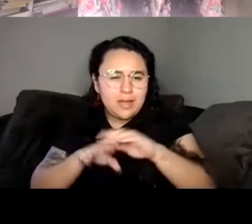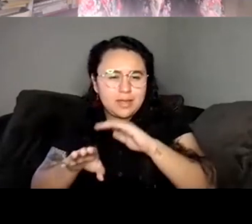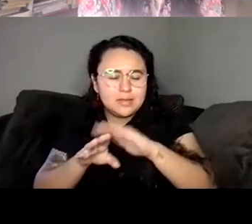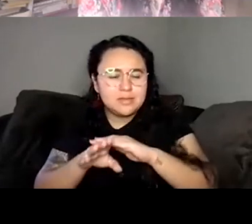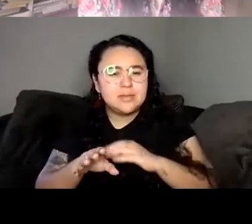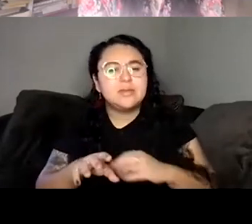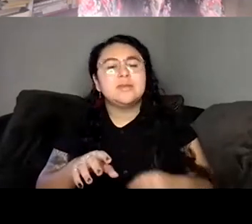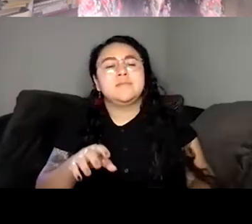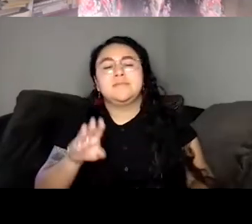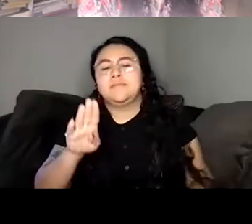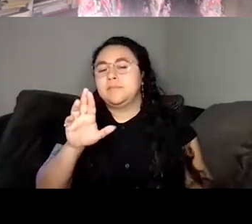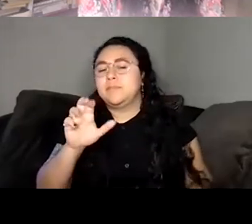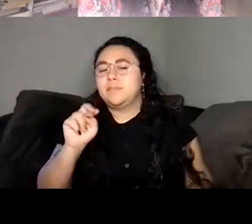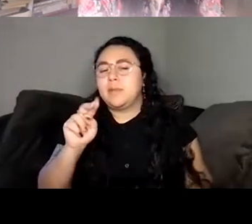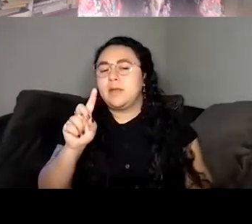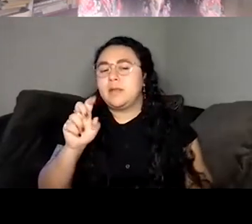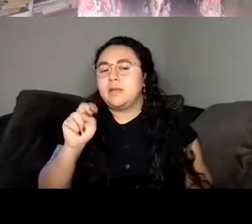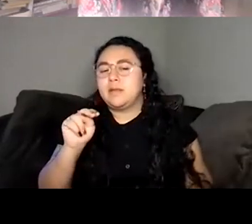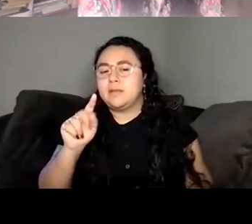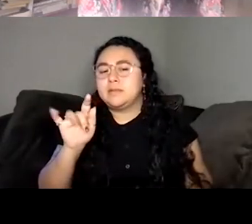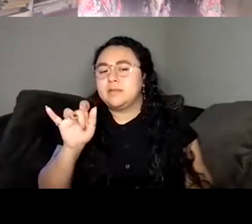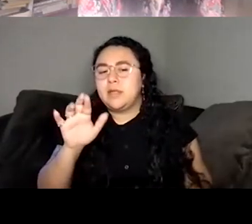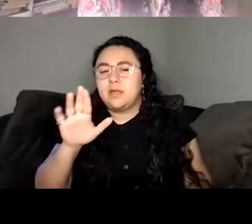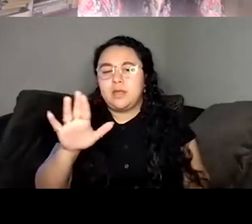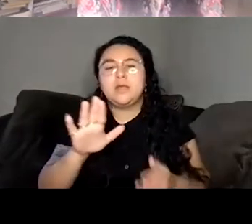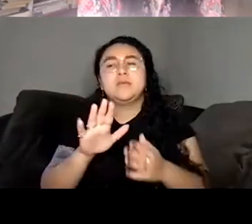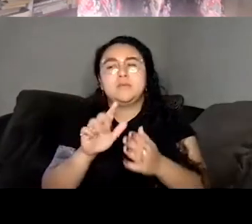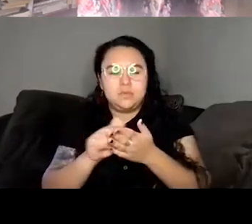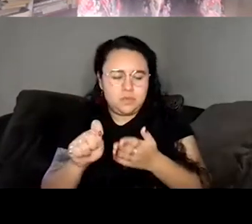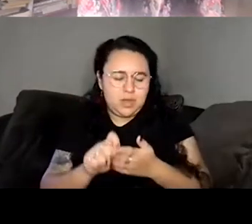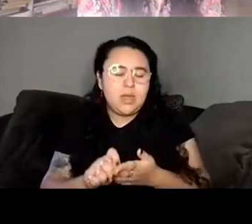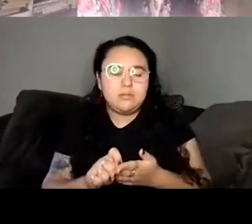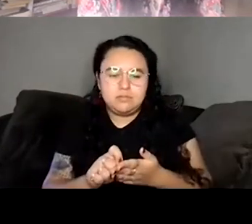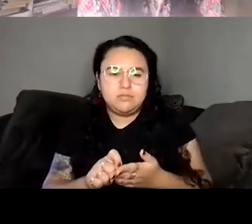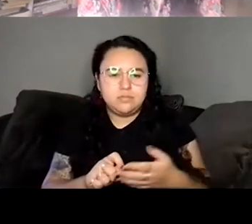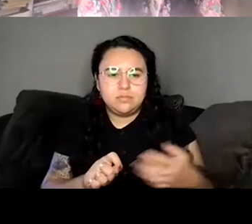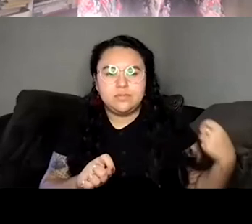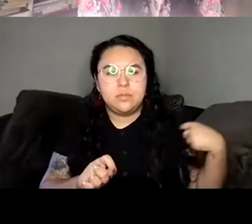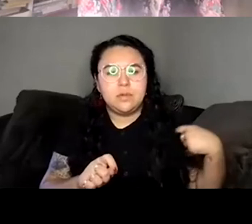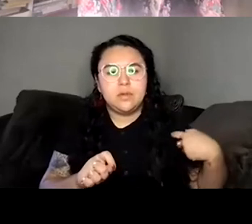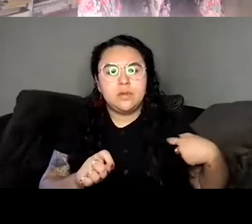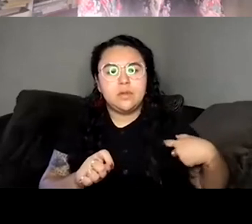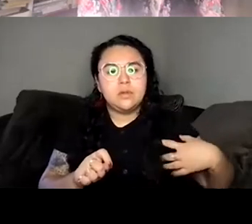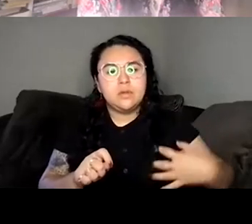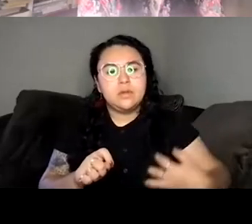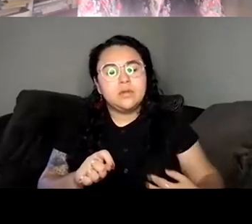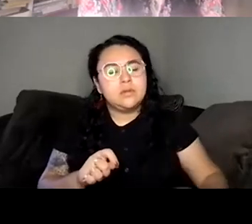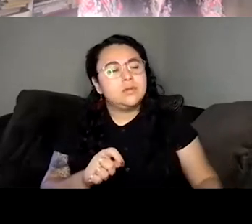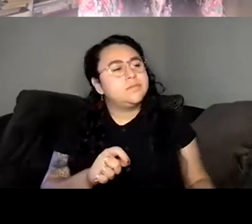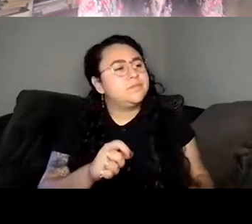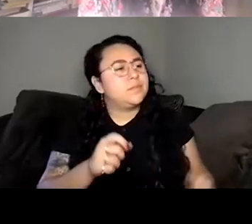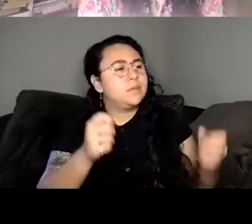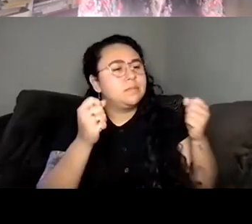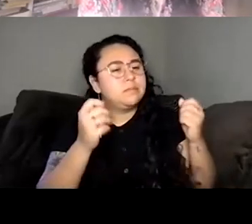work. Um, I, I mean, I there's a lot of poetry collections that were really important to